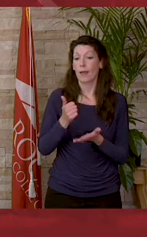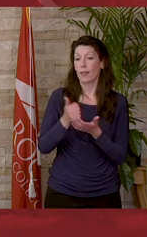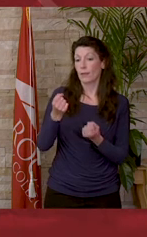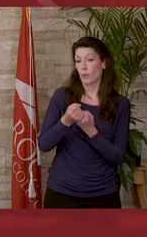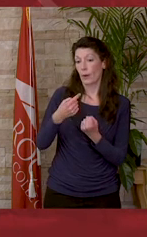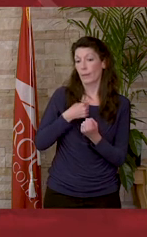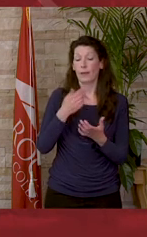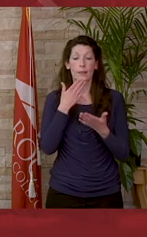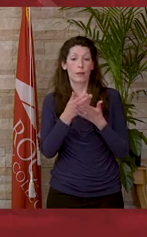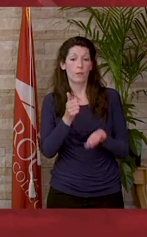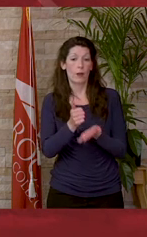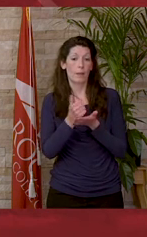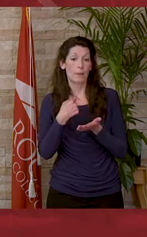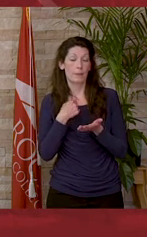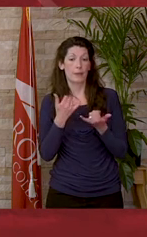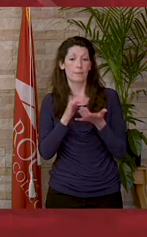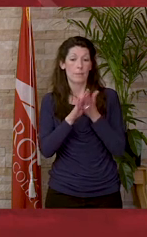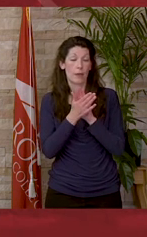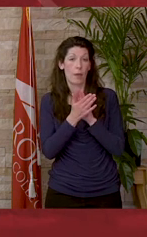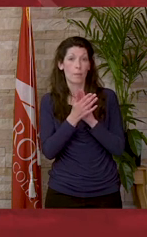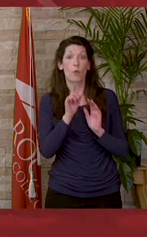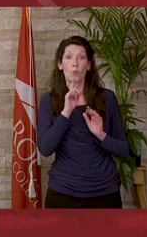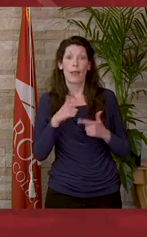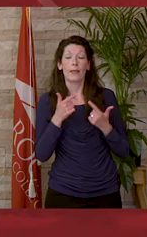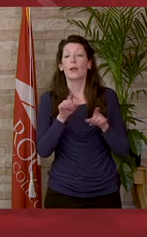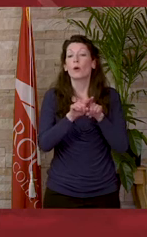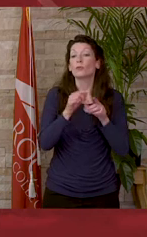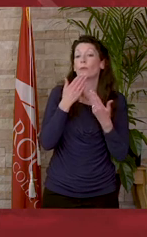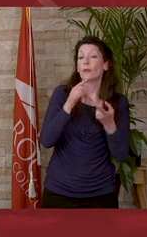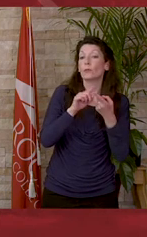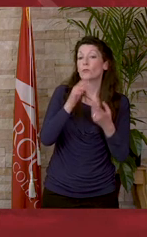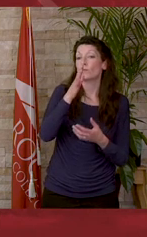thank you for helping make this day become a reality, also thank you to my mom for always